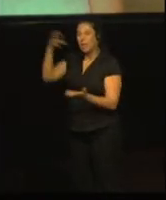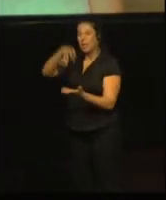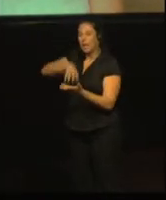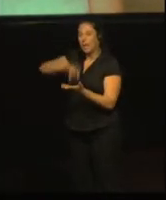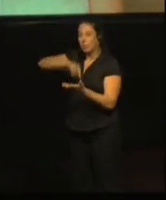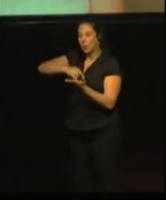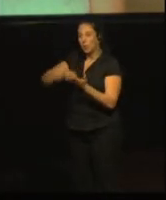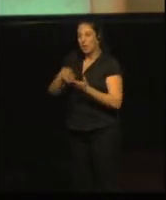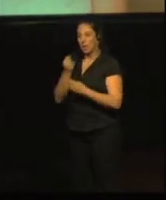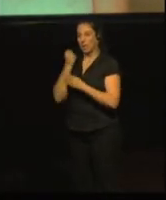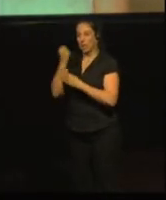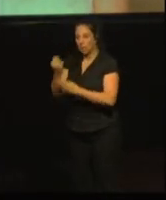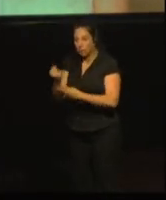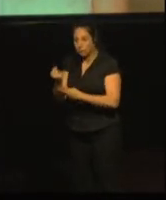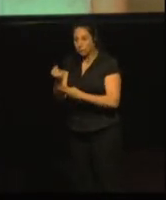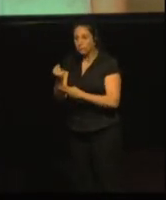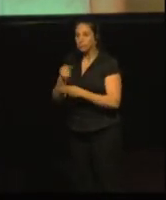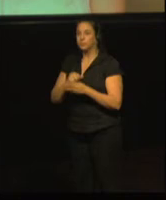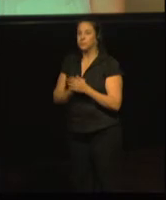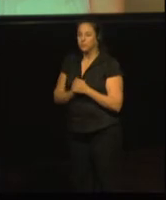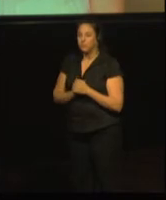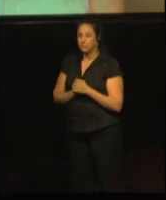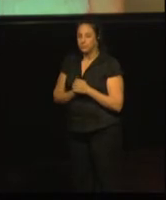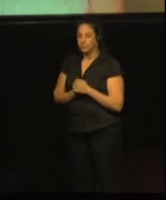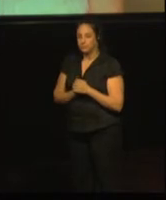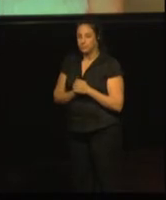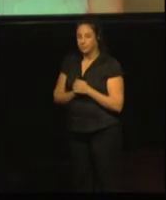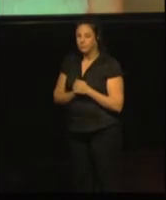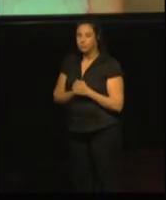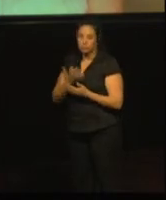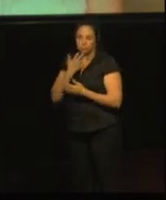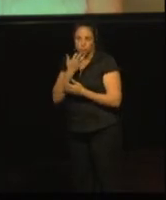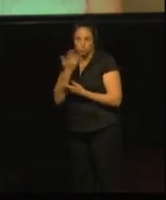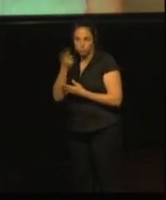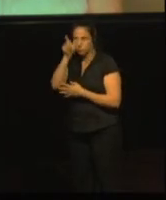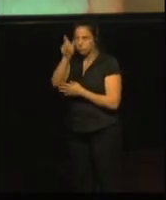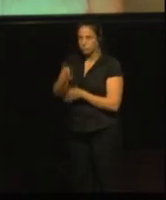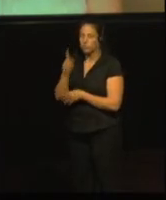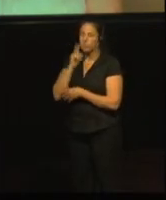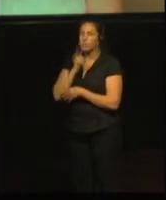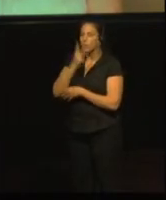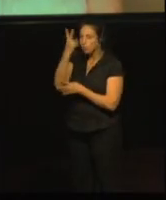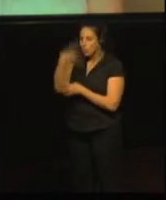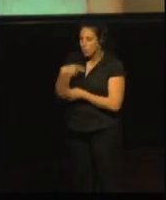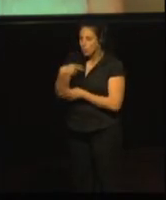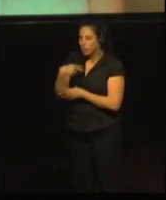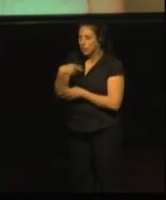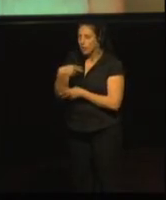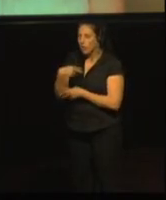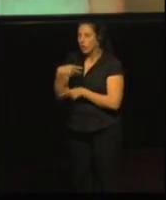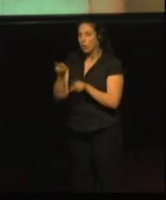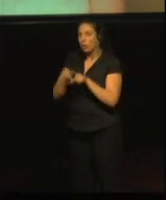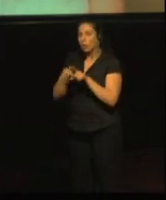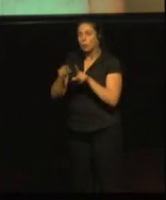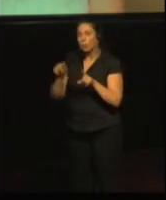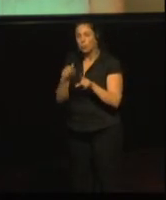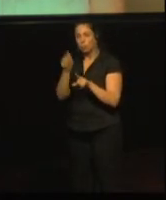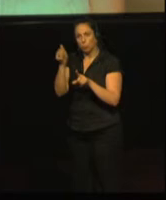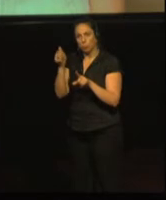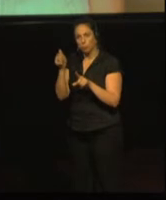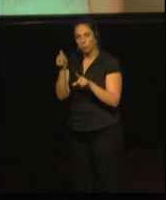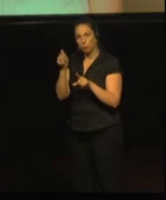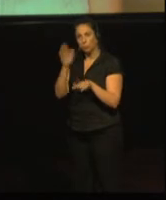Does the deafblind person have the opportunity to have technical equipment?